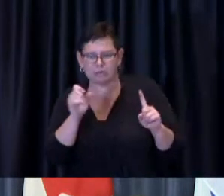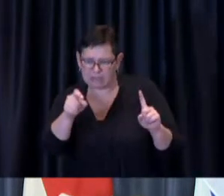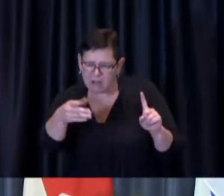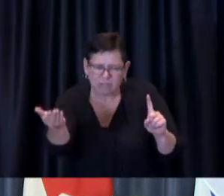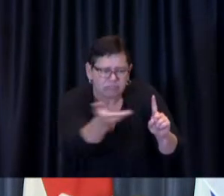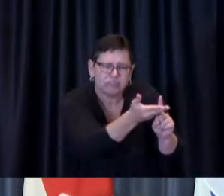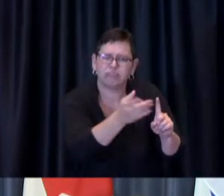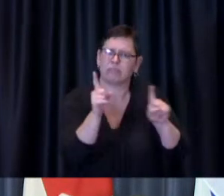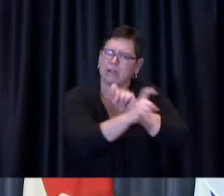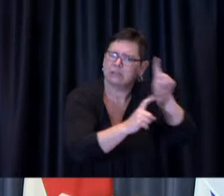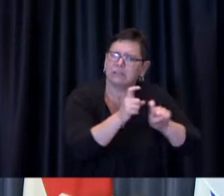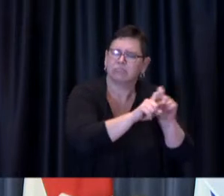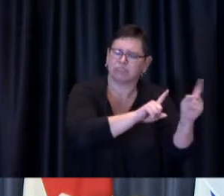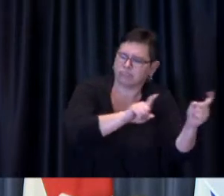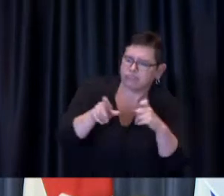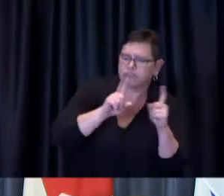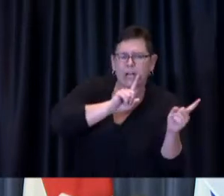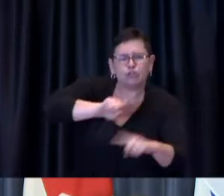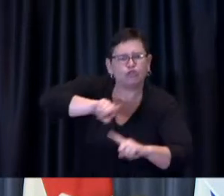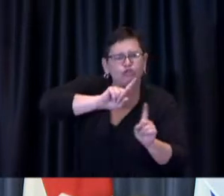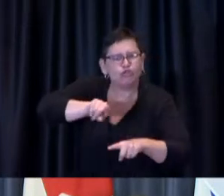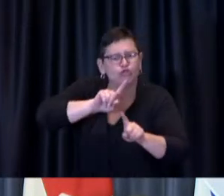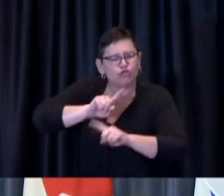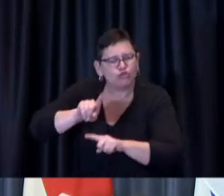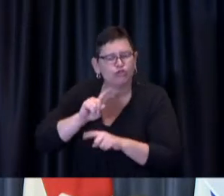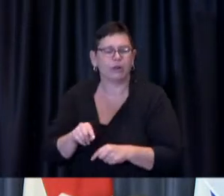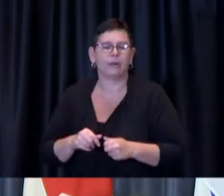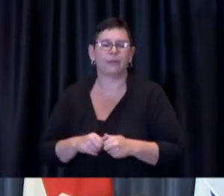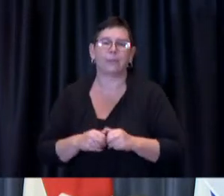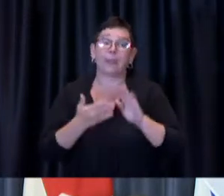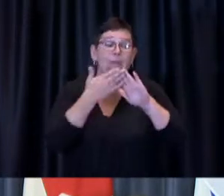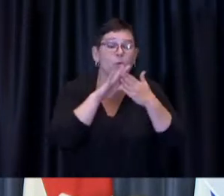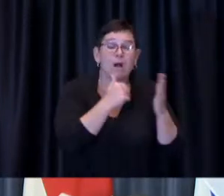that they have a relationship with including our community ambassadors and secondly taking the